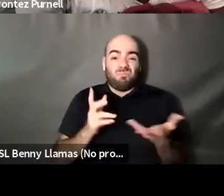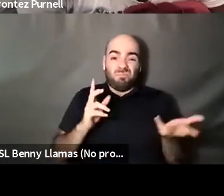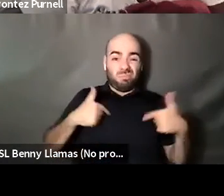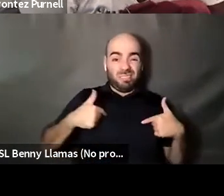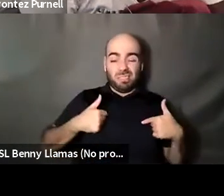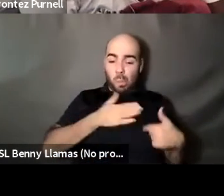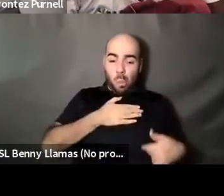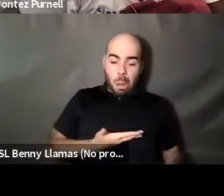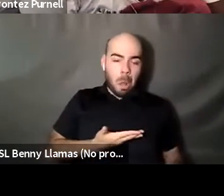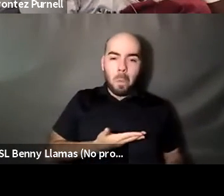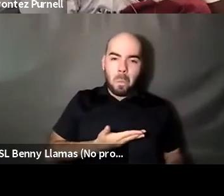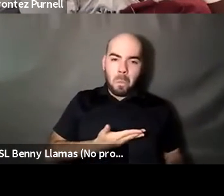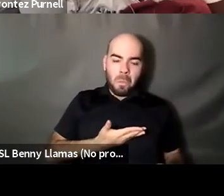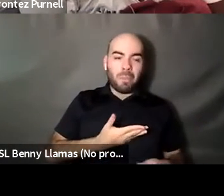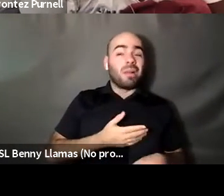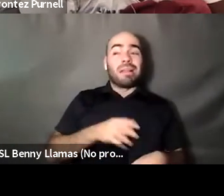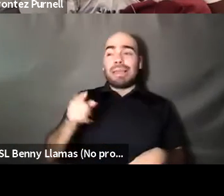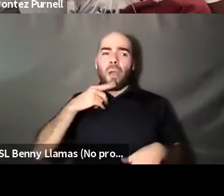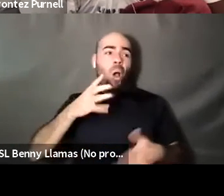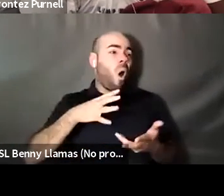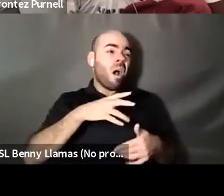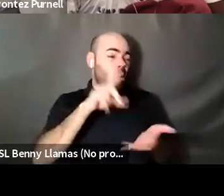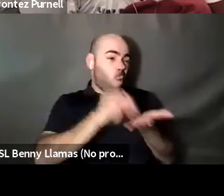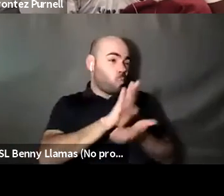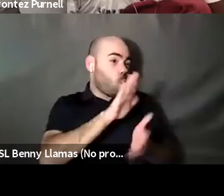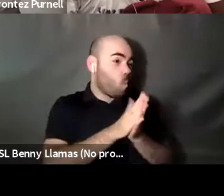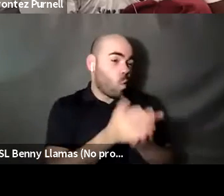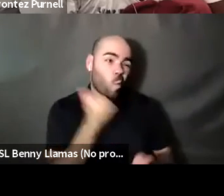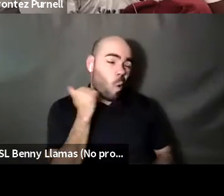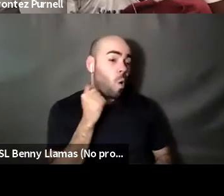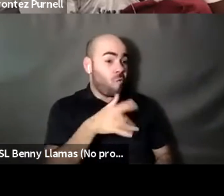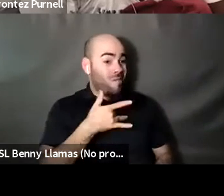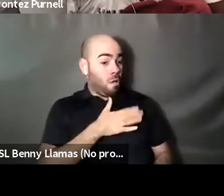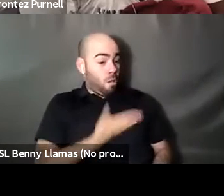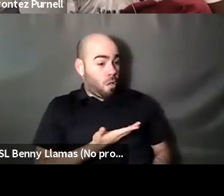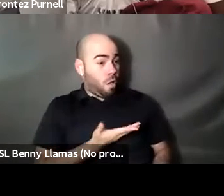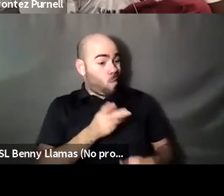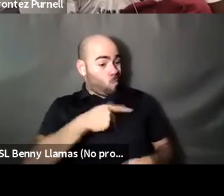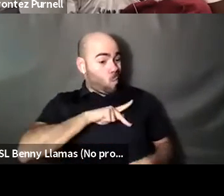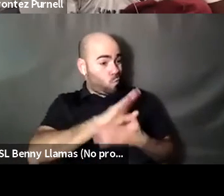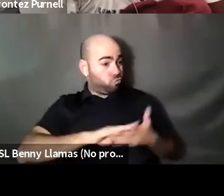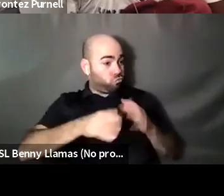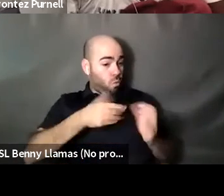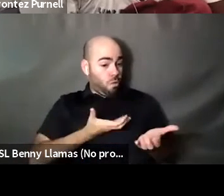Kenyon Farrow (he/him/his): I can't get my book out either, but that's another story. So, Kenyon Farrow (he/him/his): In any case, I want to